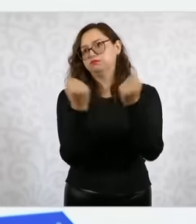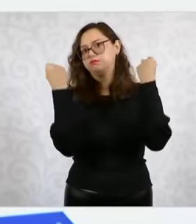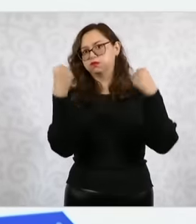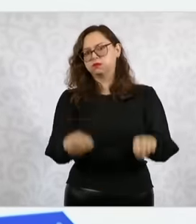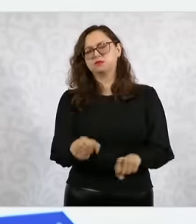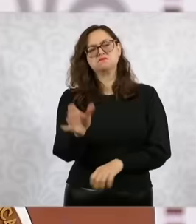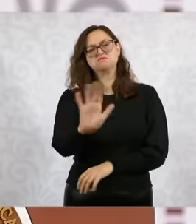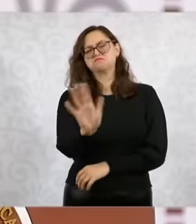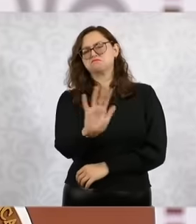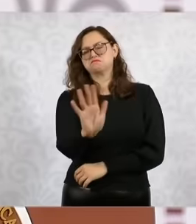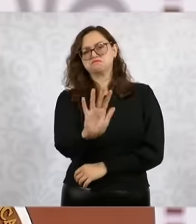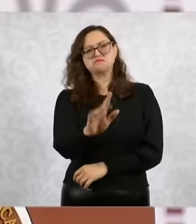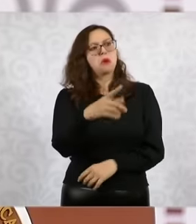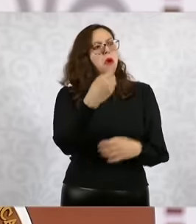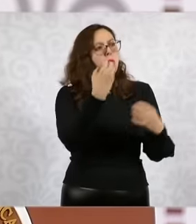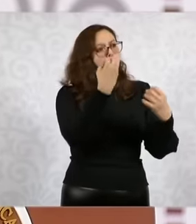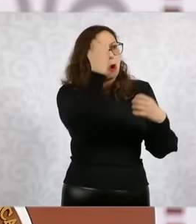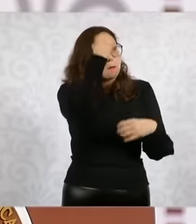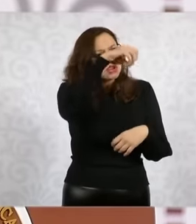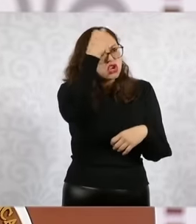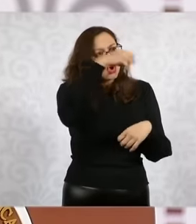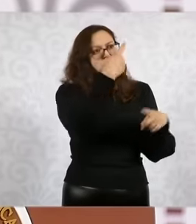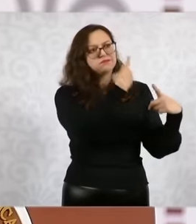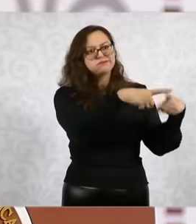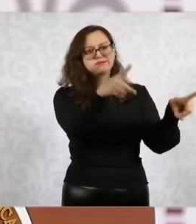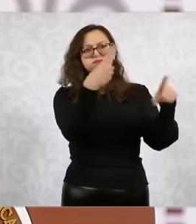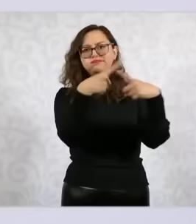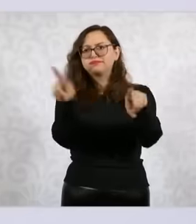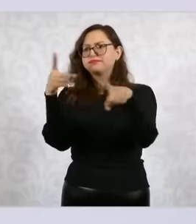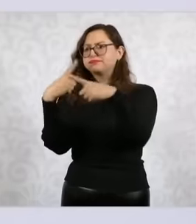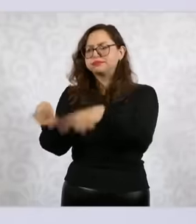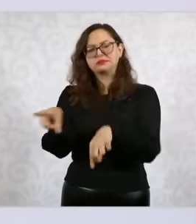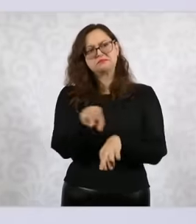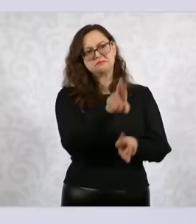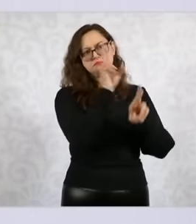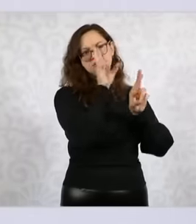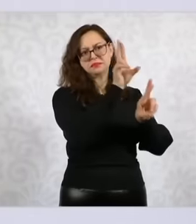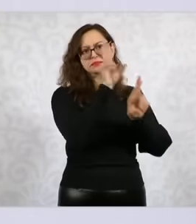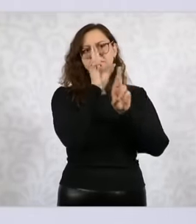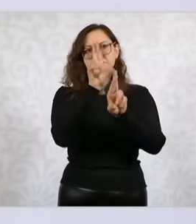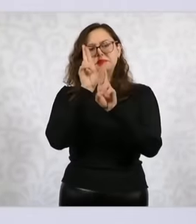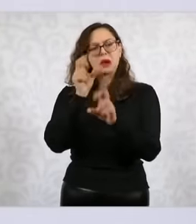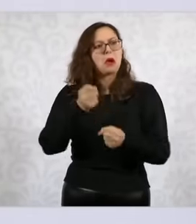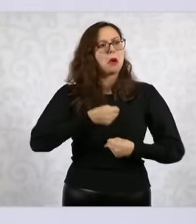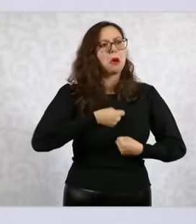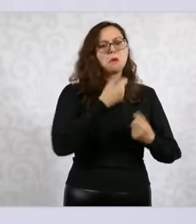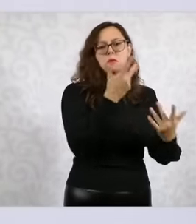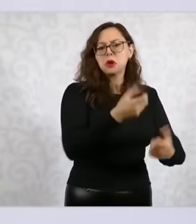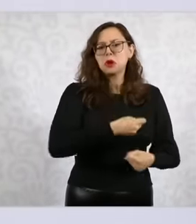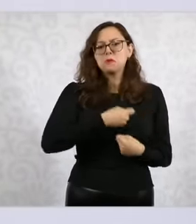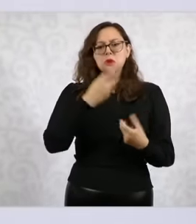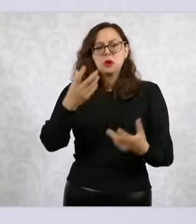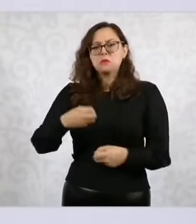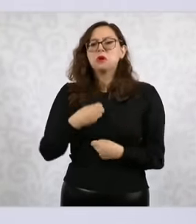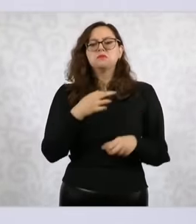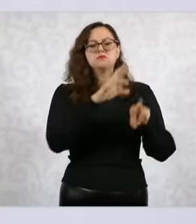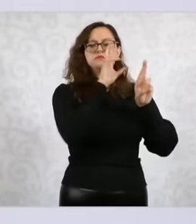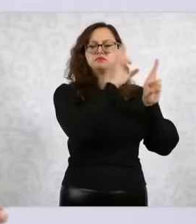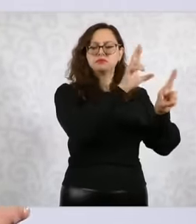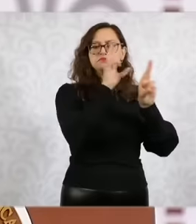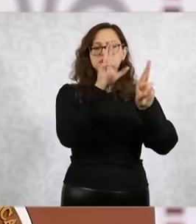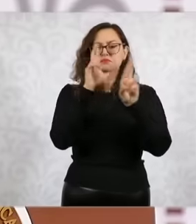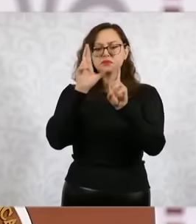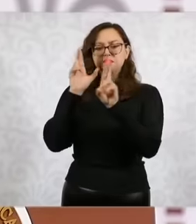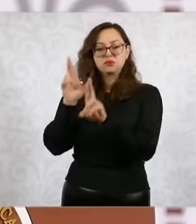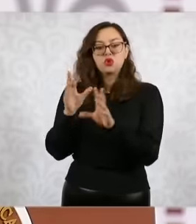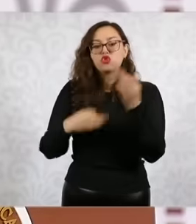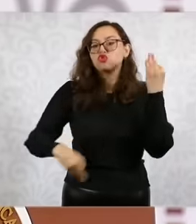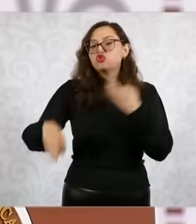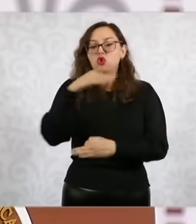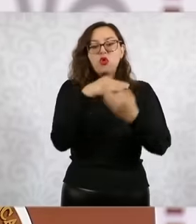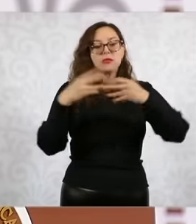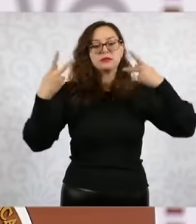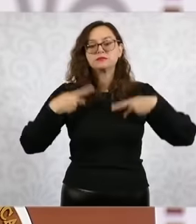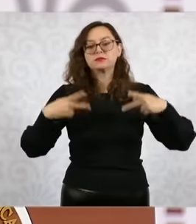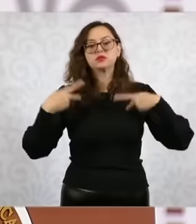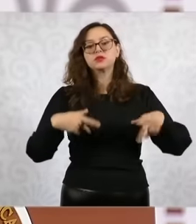opinions, demonstrations, everything that is done by anyone in our country are respected, but